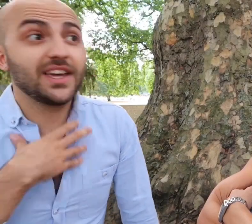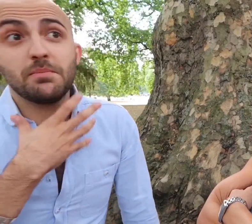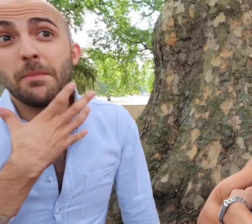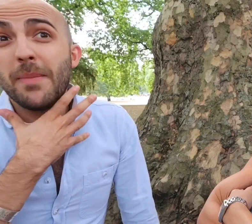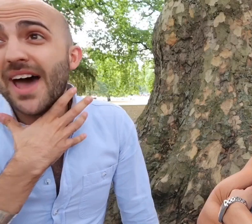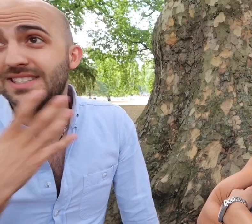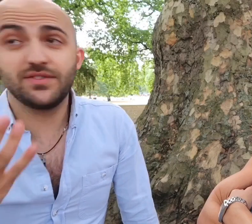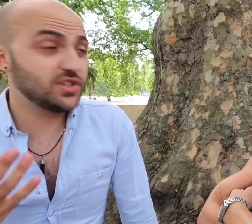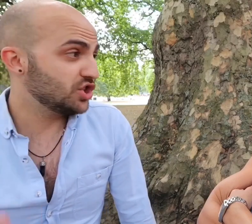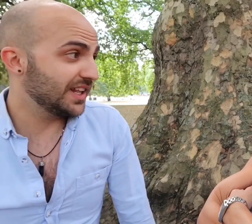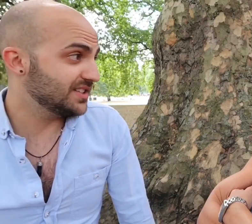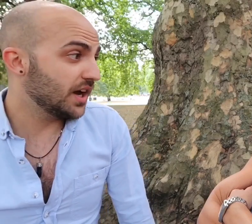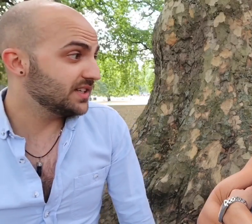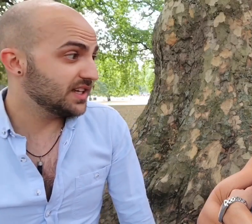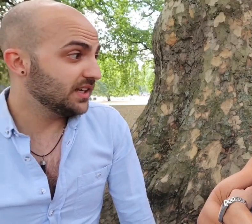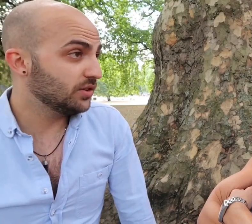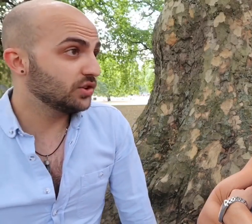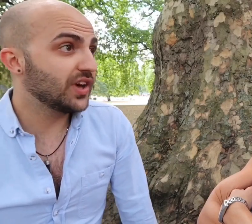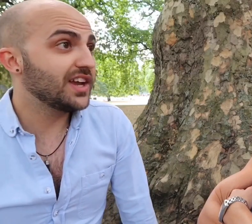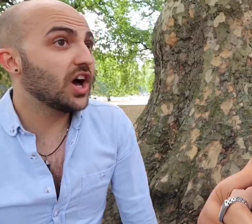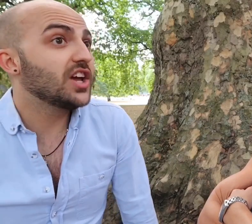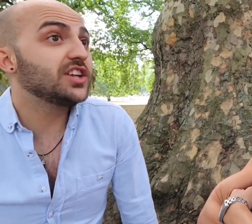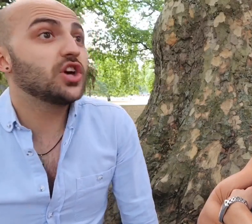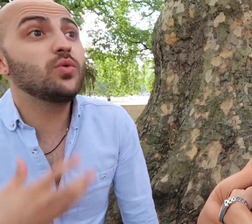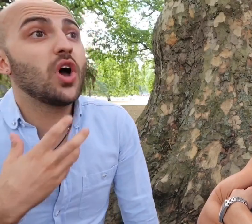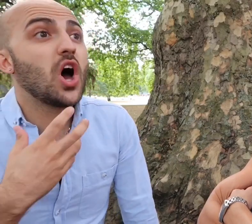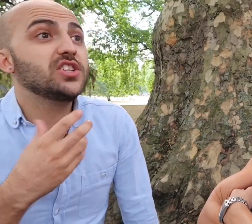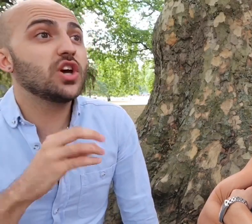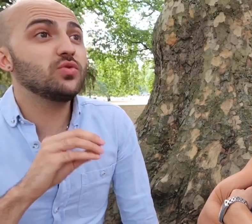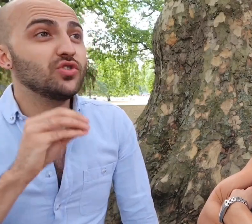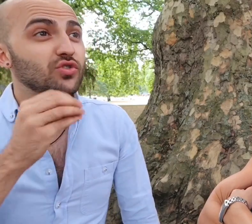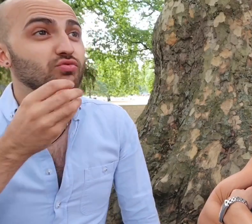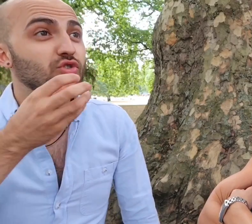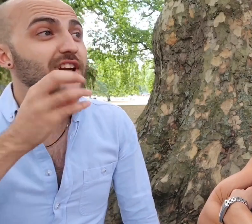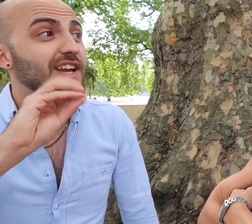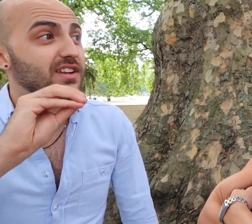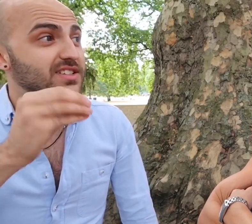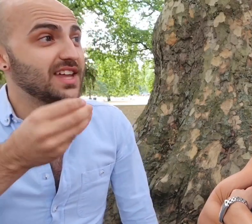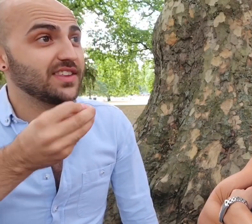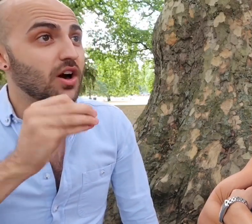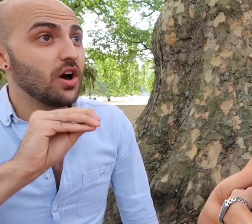I get massive social anxiety because I don't really understand the art